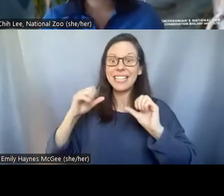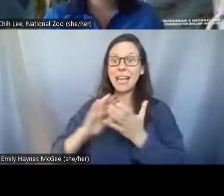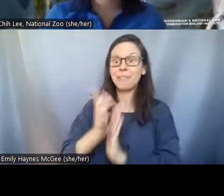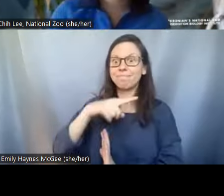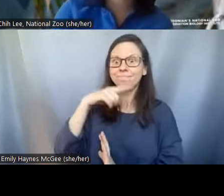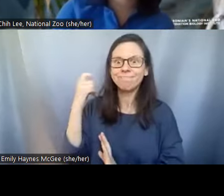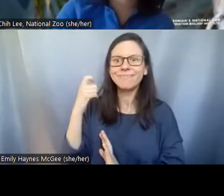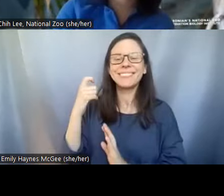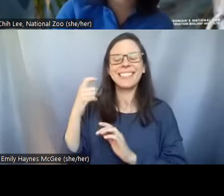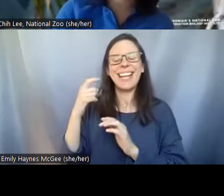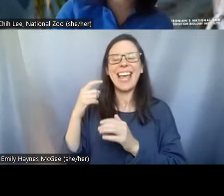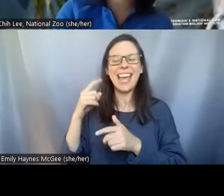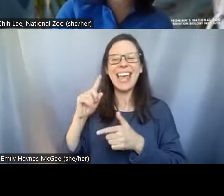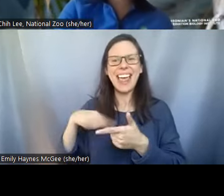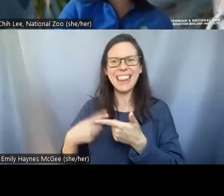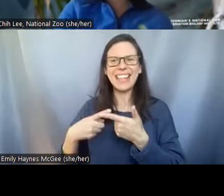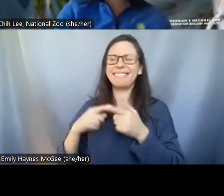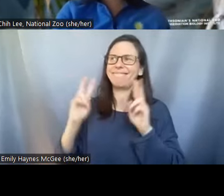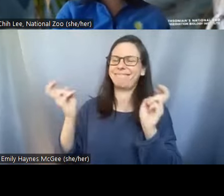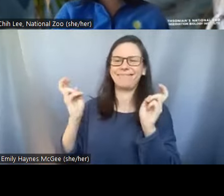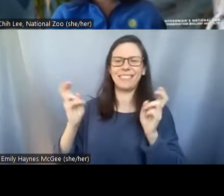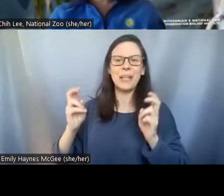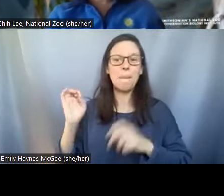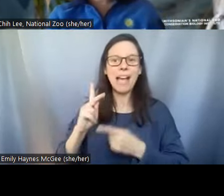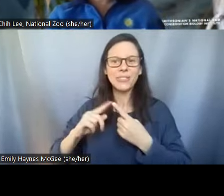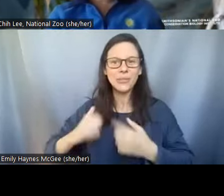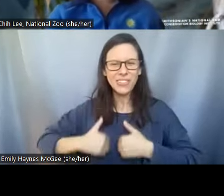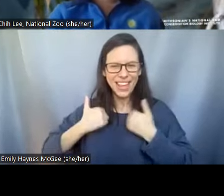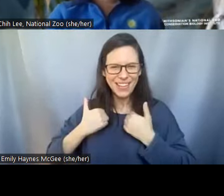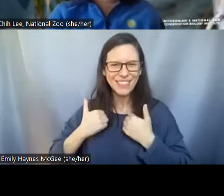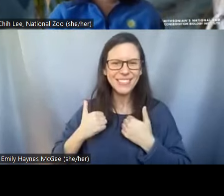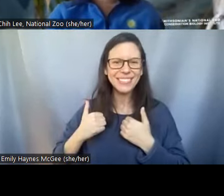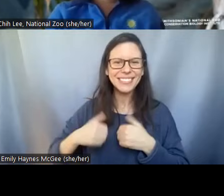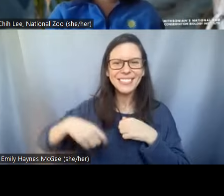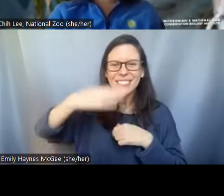but if anyone knows what this animal is what this is called put it in the chat.